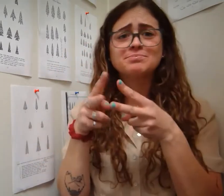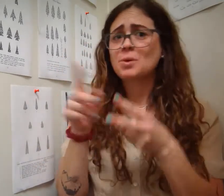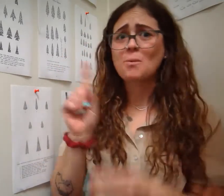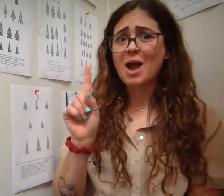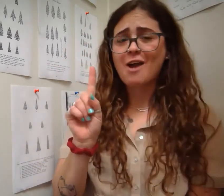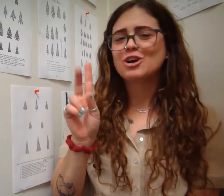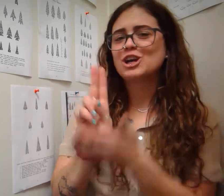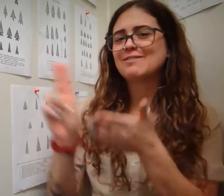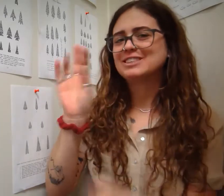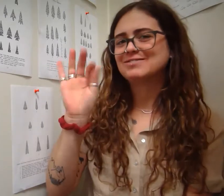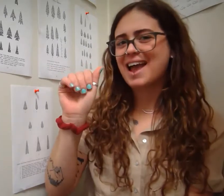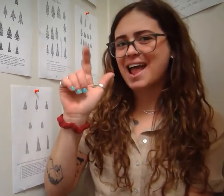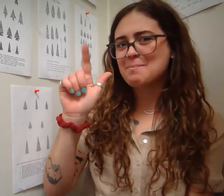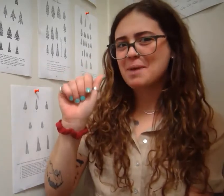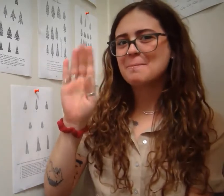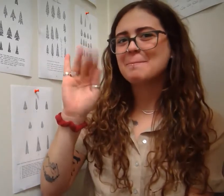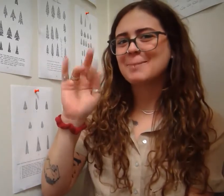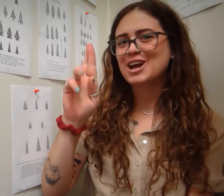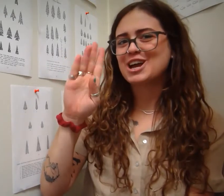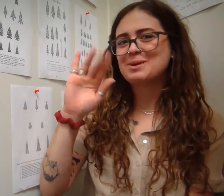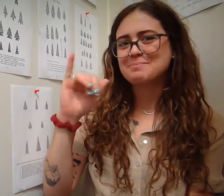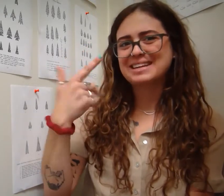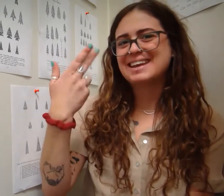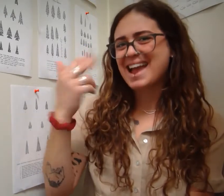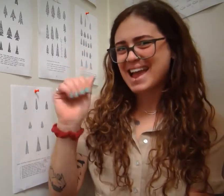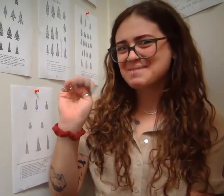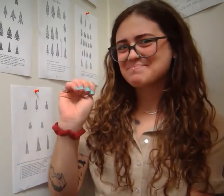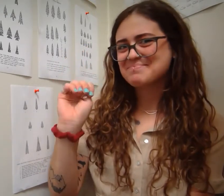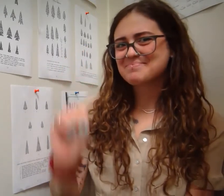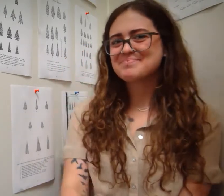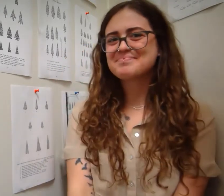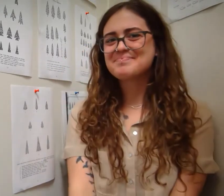both at University of Alabama-Birmingham.